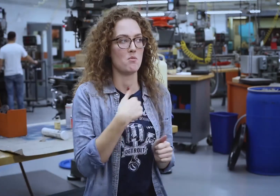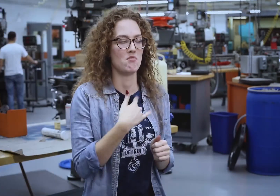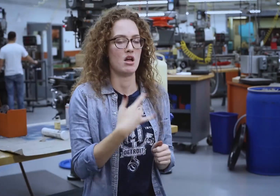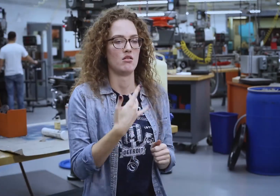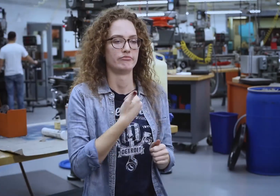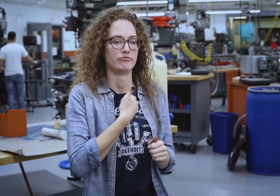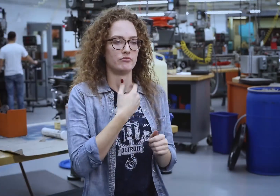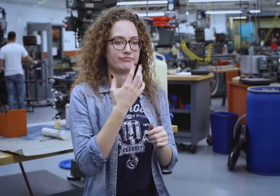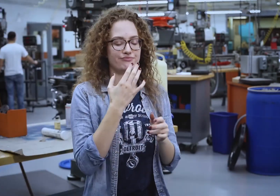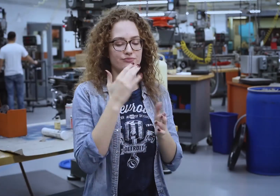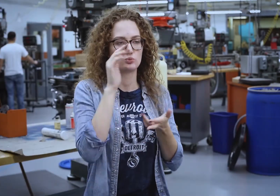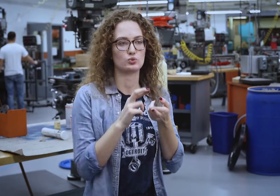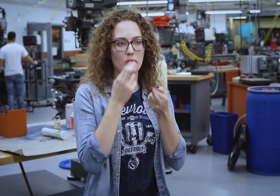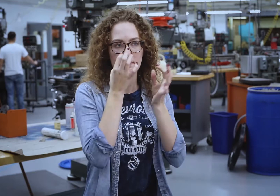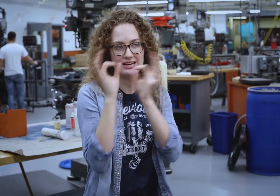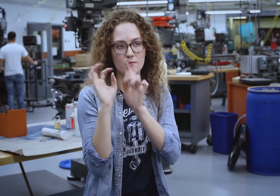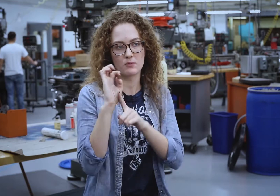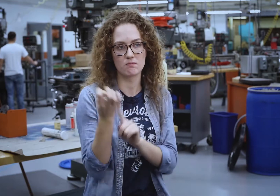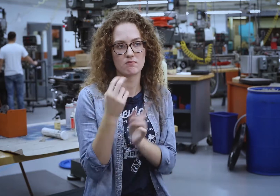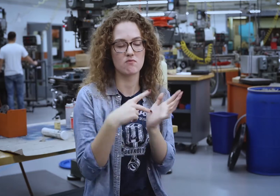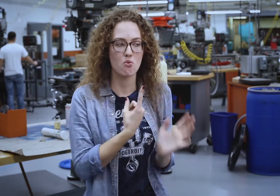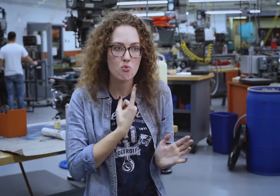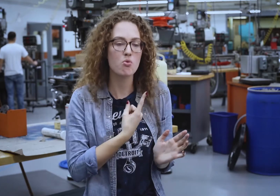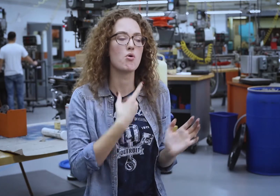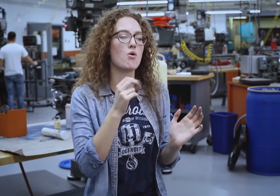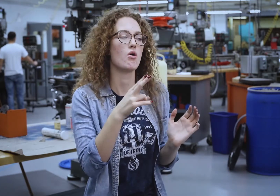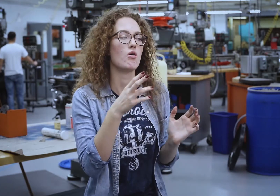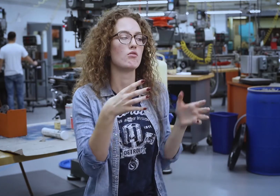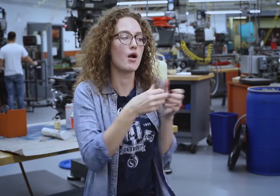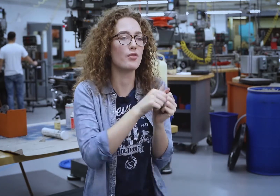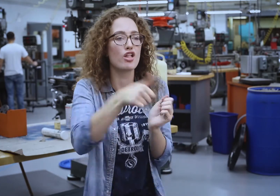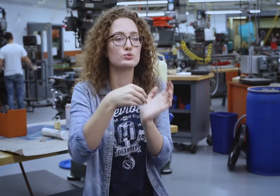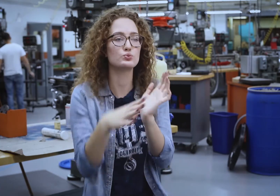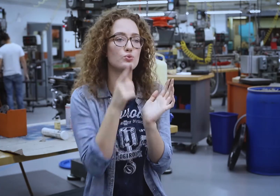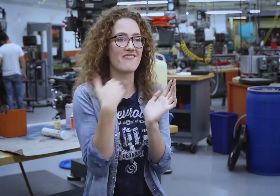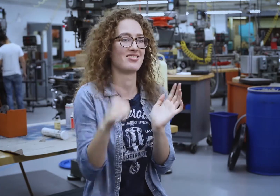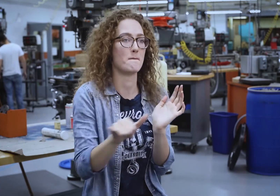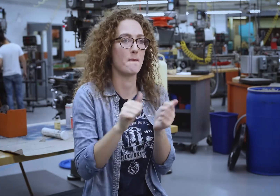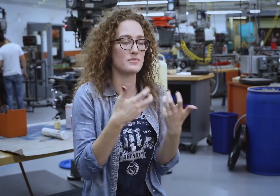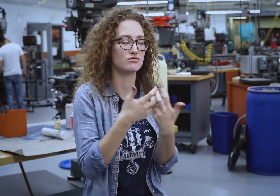to go ahead and make sure it's captioned and ready. I use a less distracting environment, meaning I'm alone or grouped with students